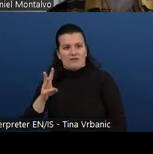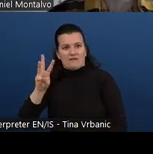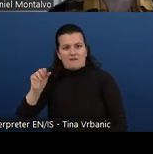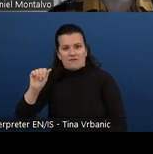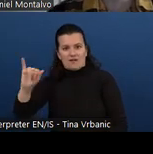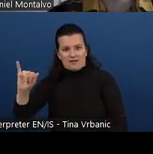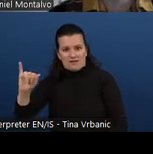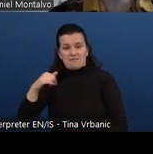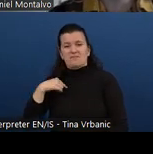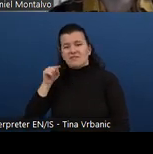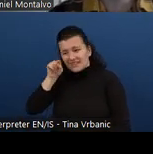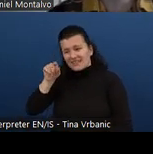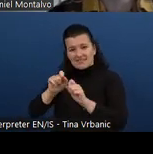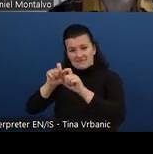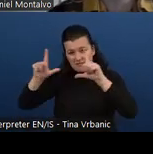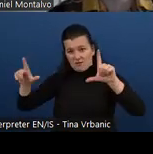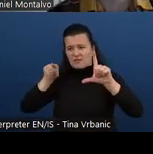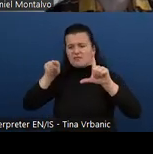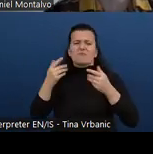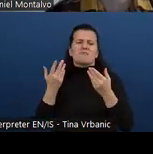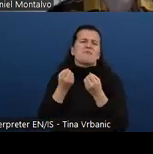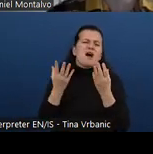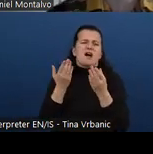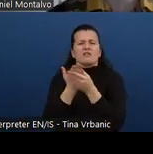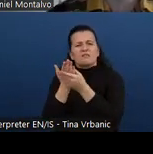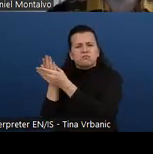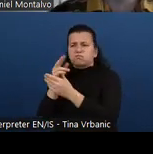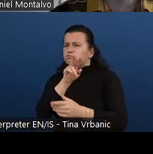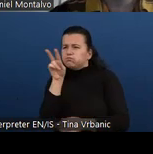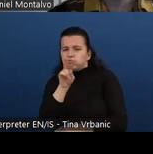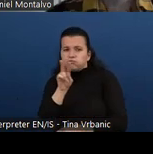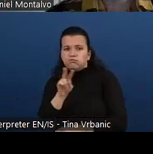There is a lot of supporting materials. We have tutorials. We have perspective videos.